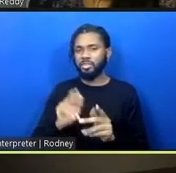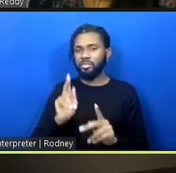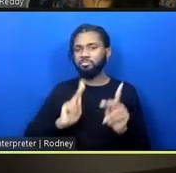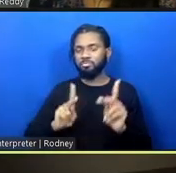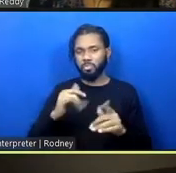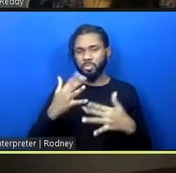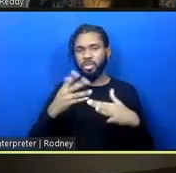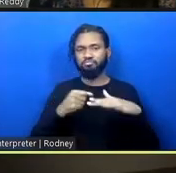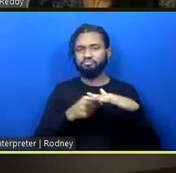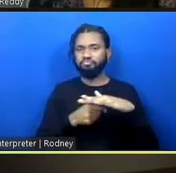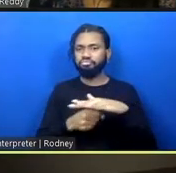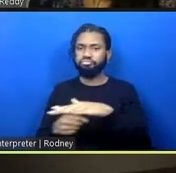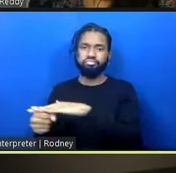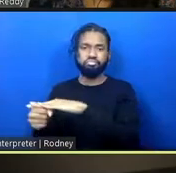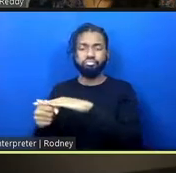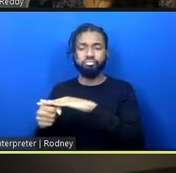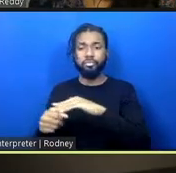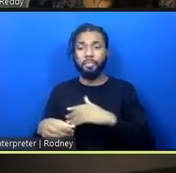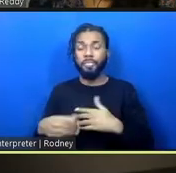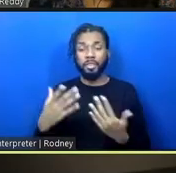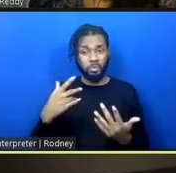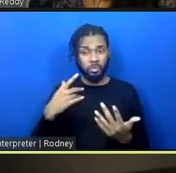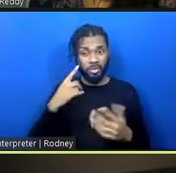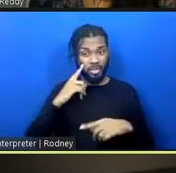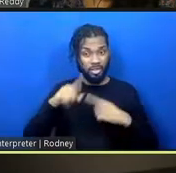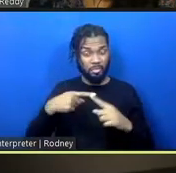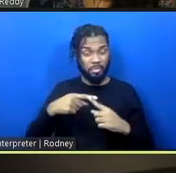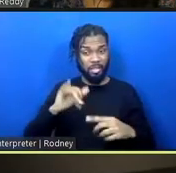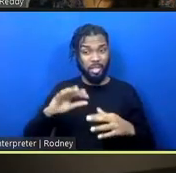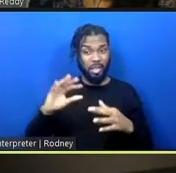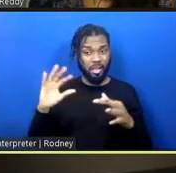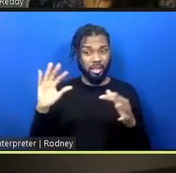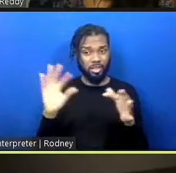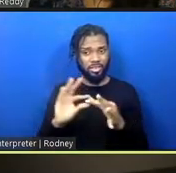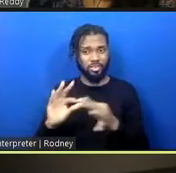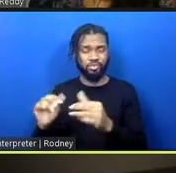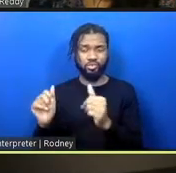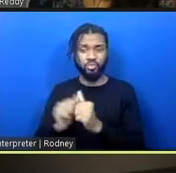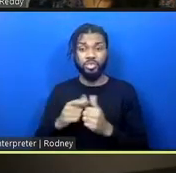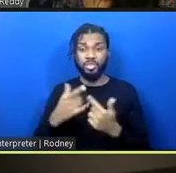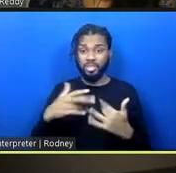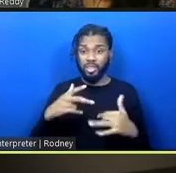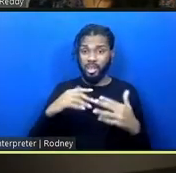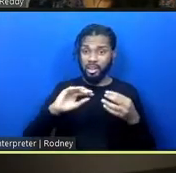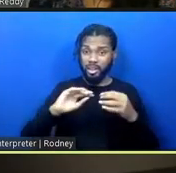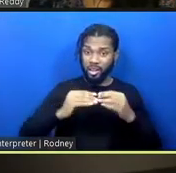up, and thinking about the connections between the density of a place of